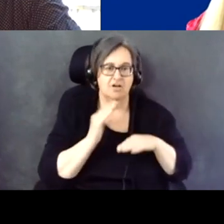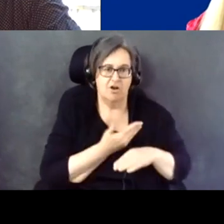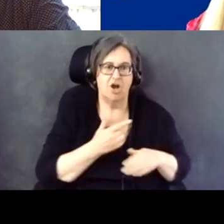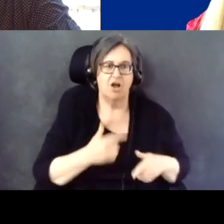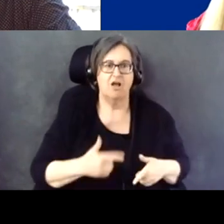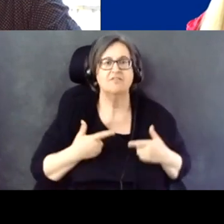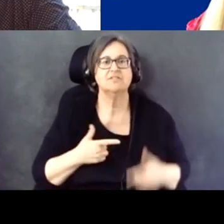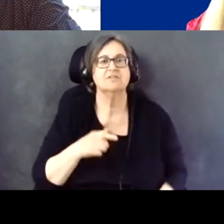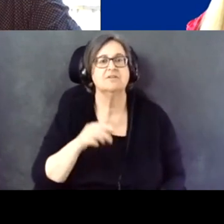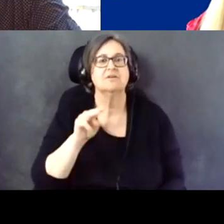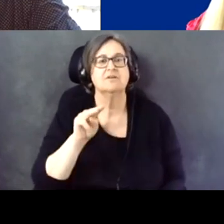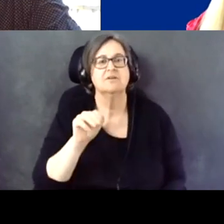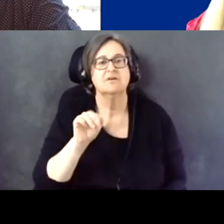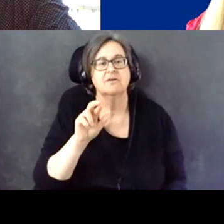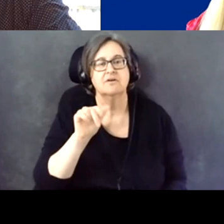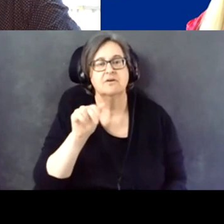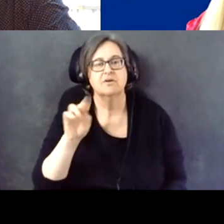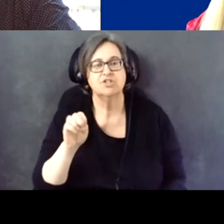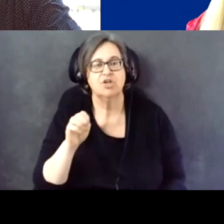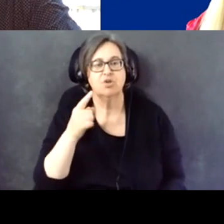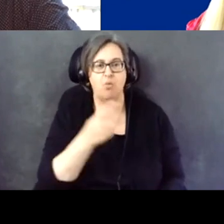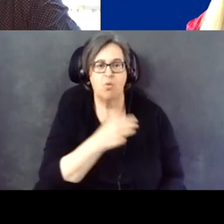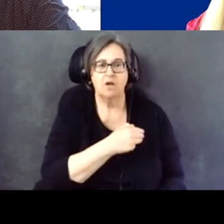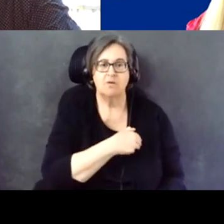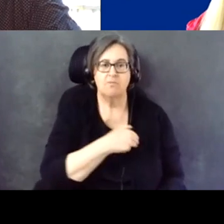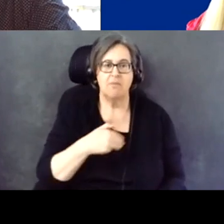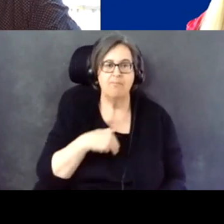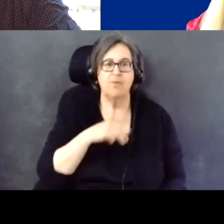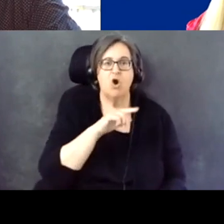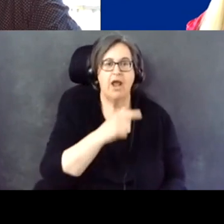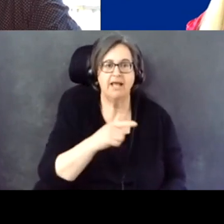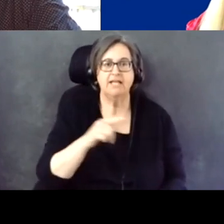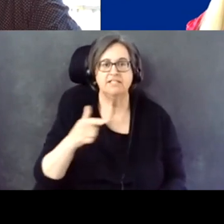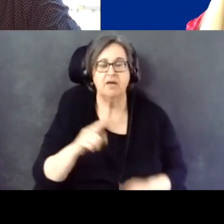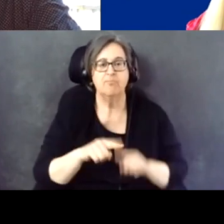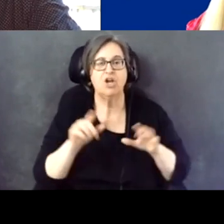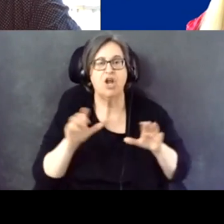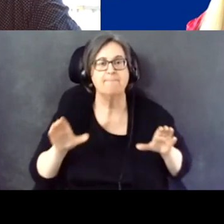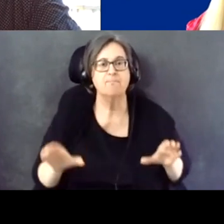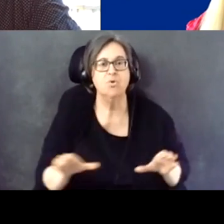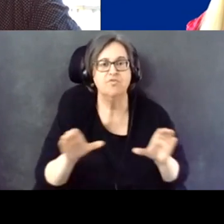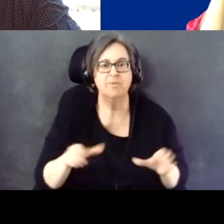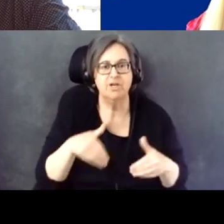One member at a time approach, but it's also a movement approach. I love that!